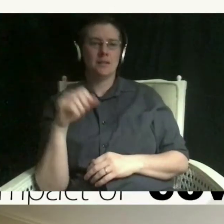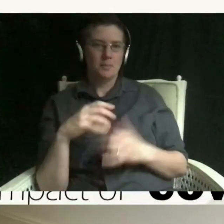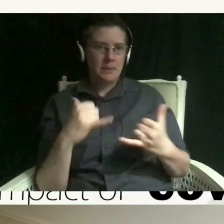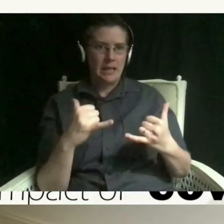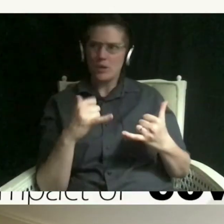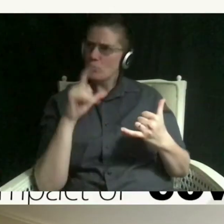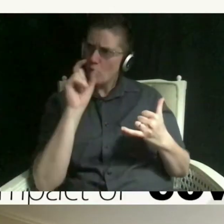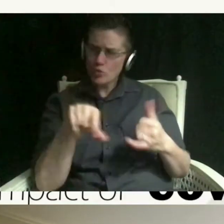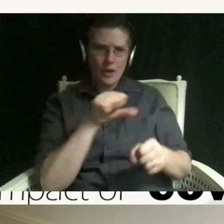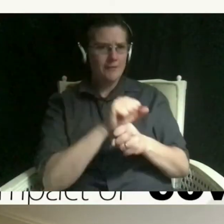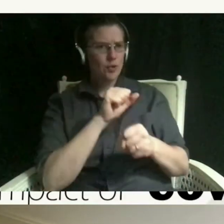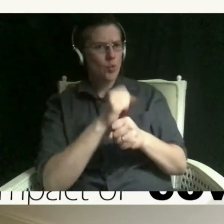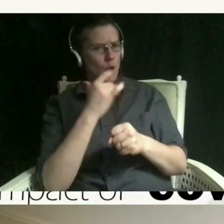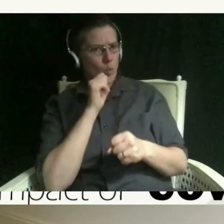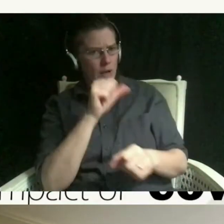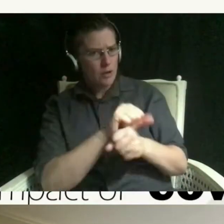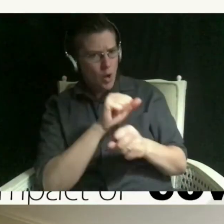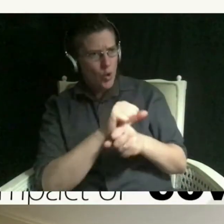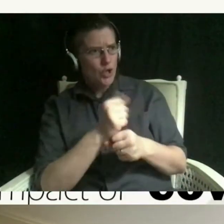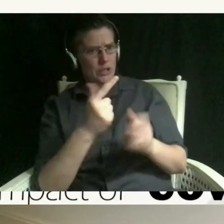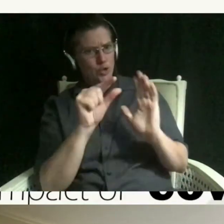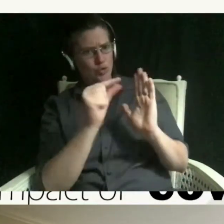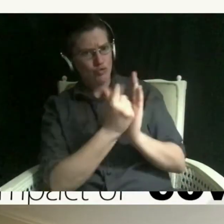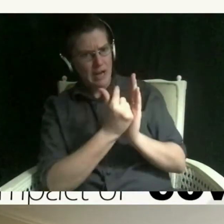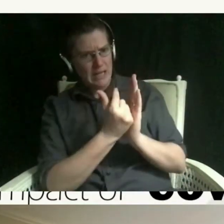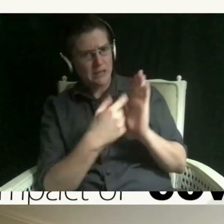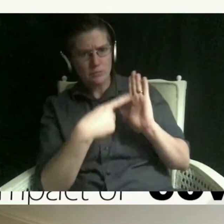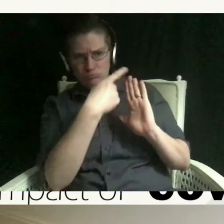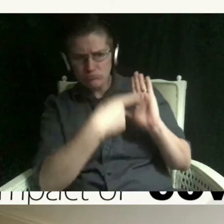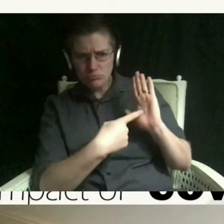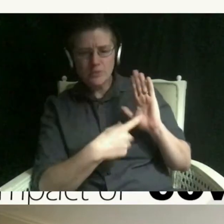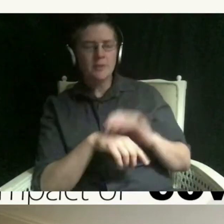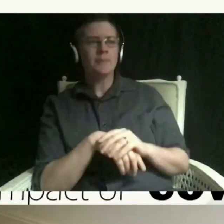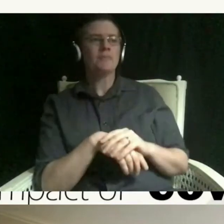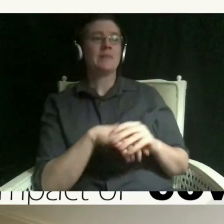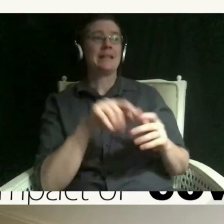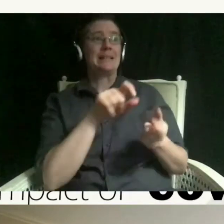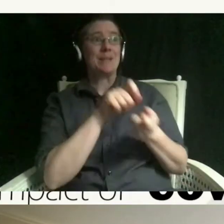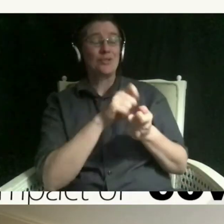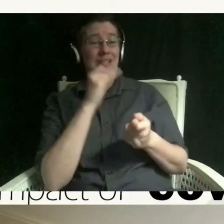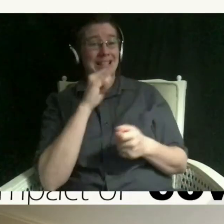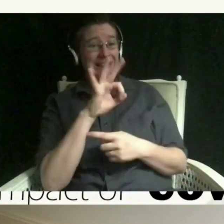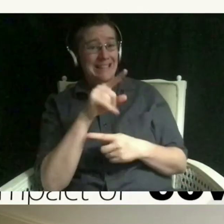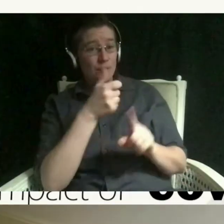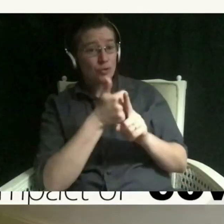producing and these are your grades particularly i think if you're a senior this year it's really